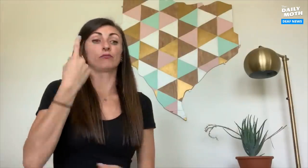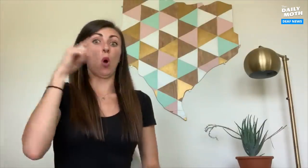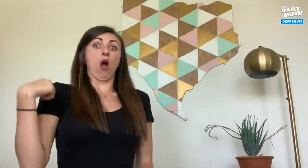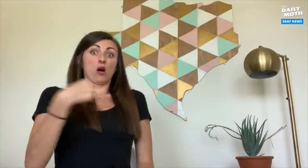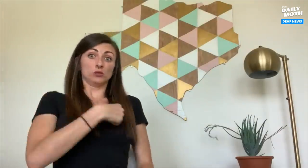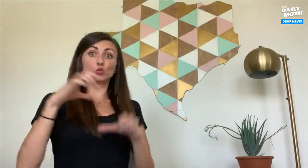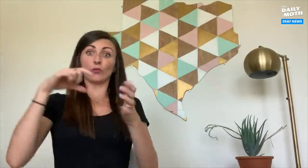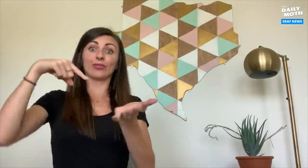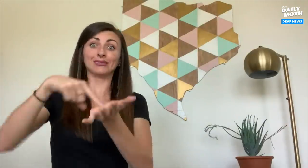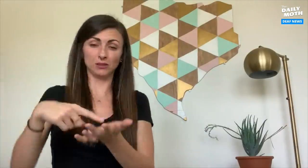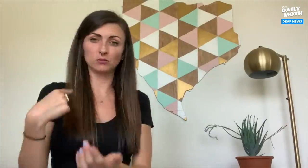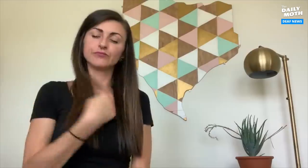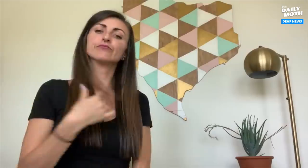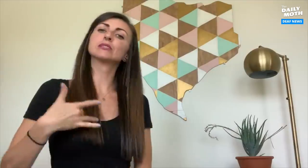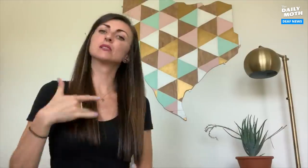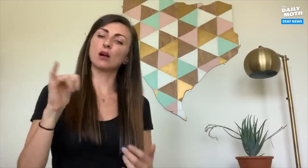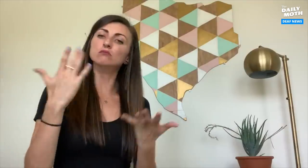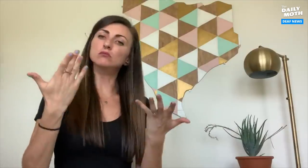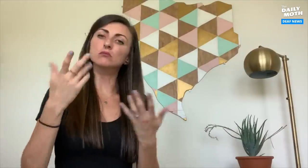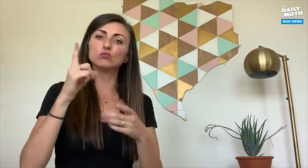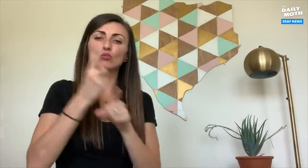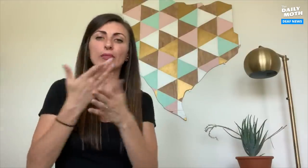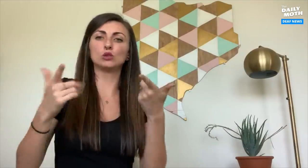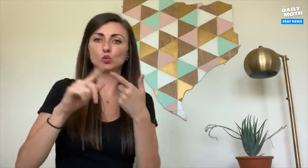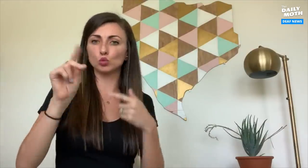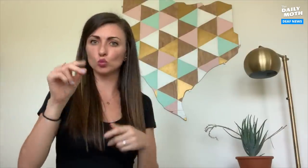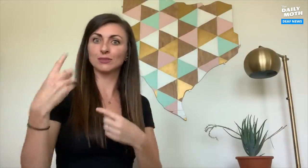For us to do this, I feel that it's the right thing to do